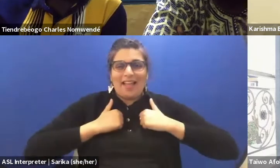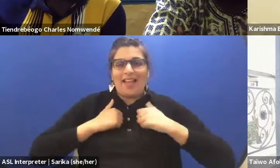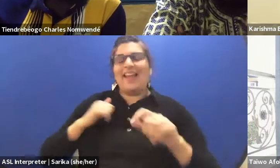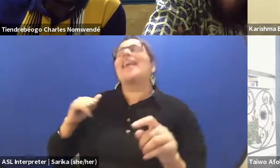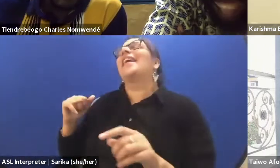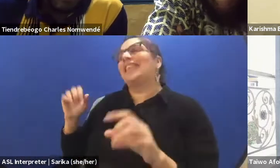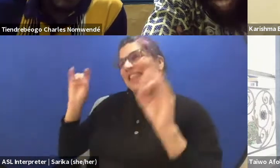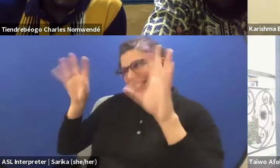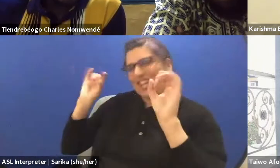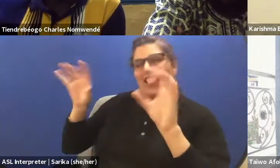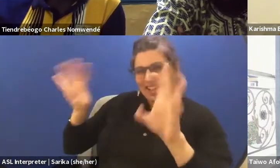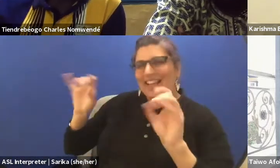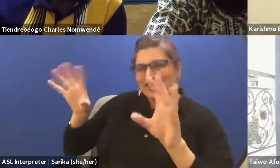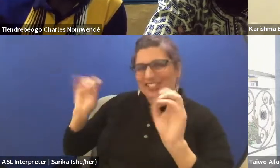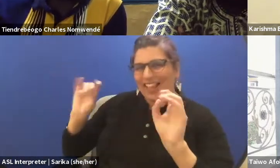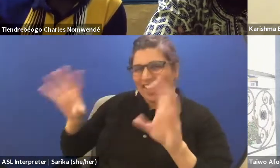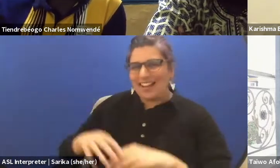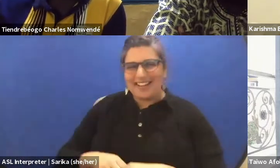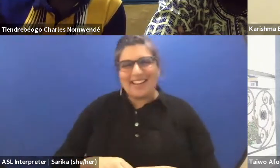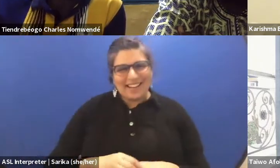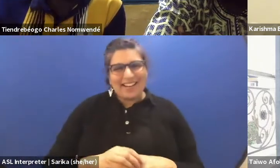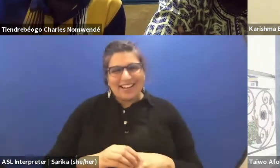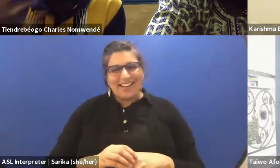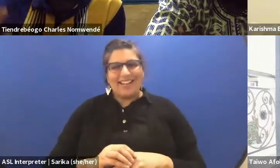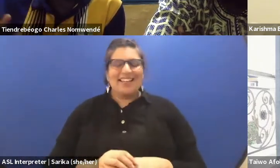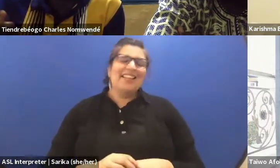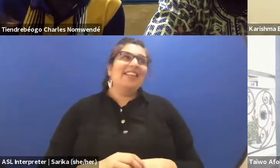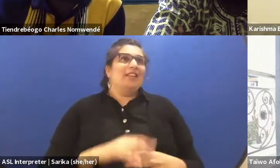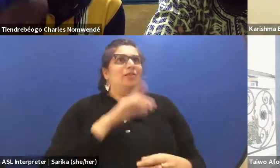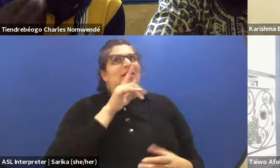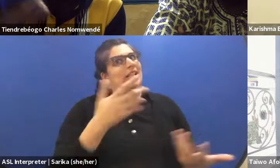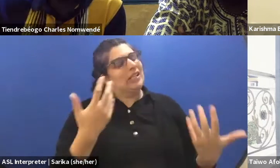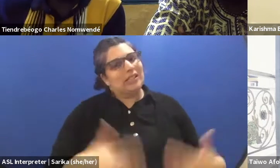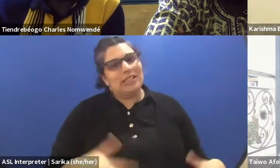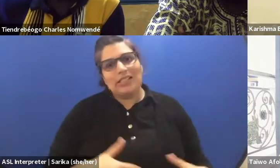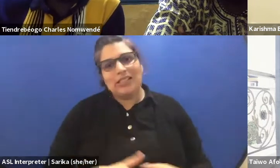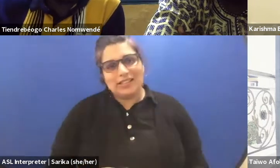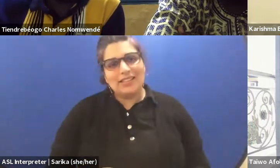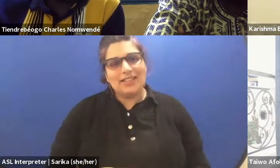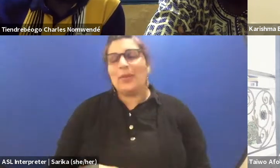In sha'Allah. You should really be much more... Let's see.